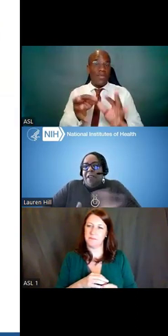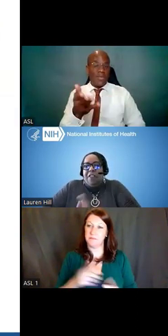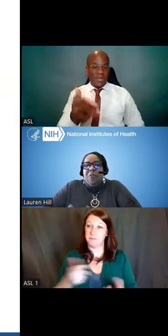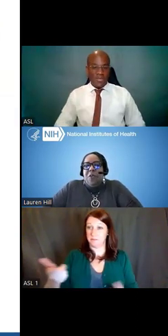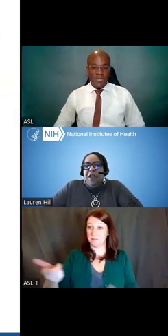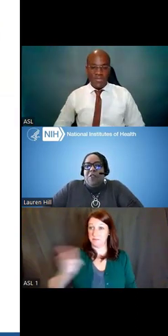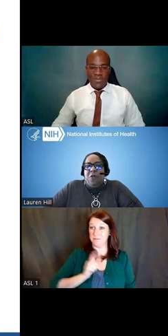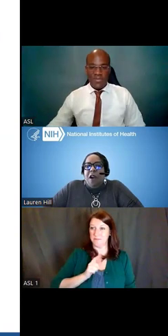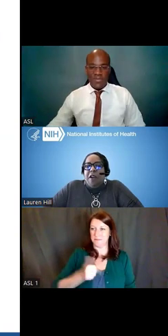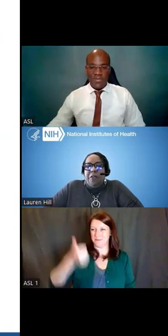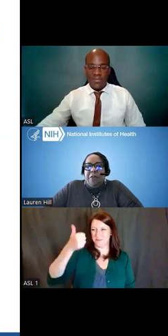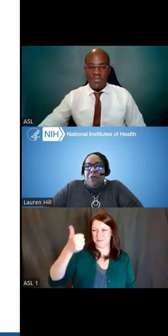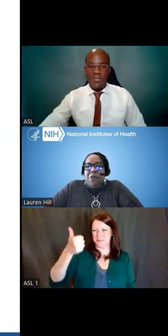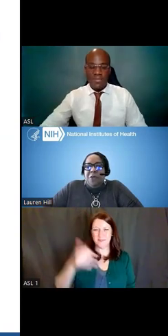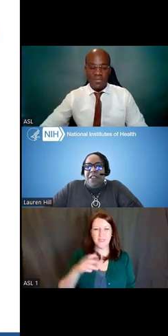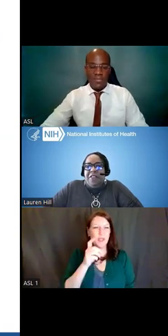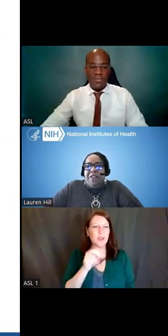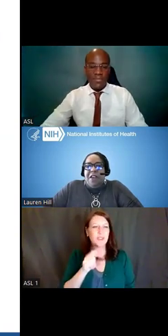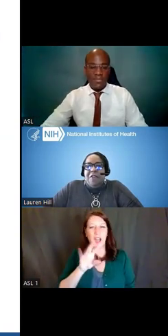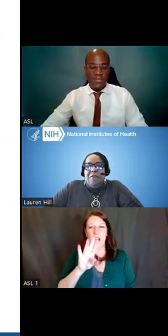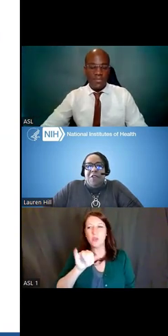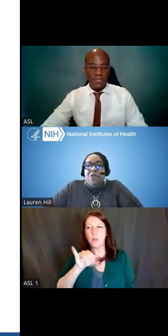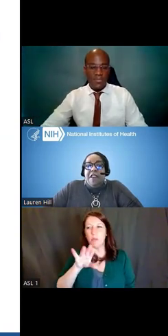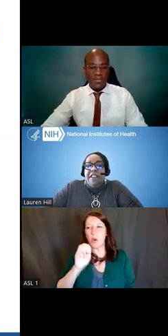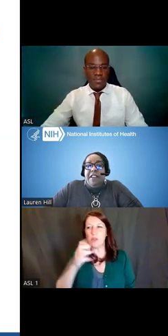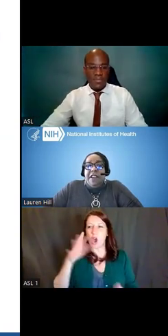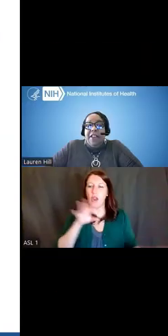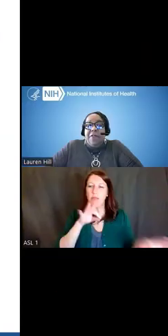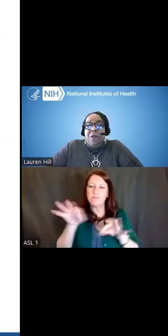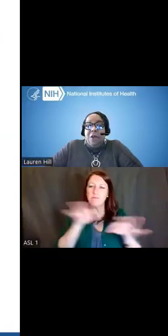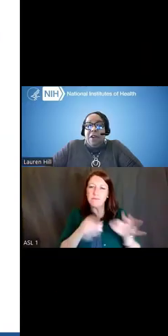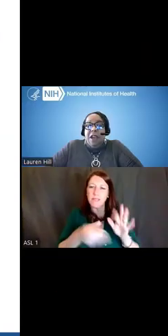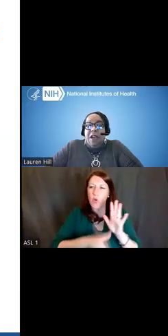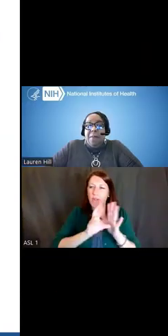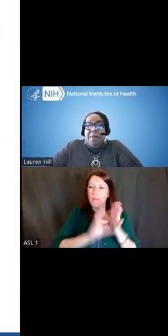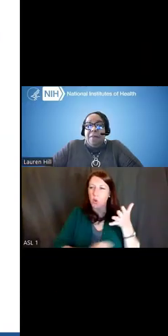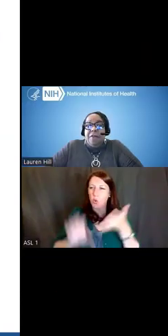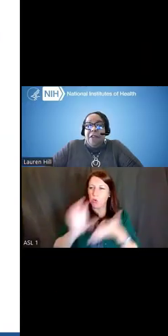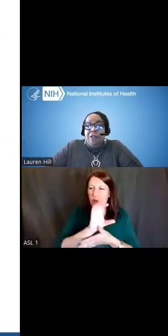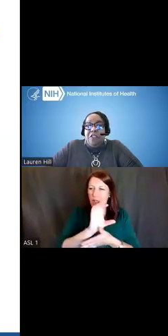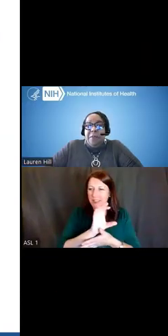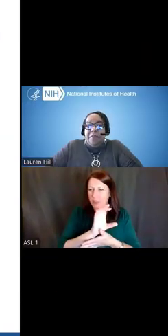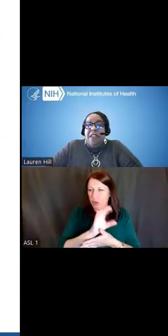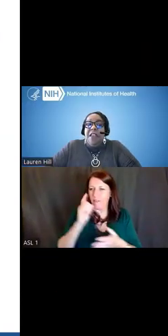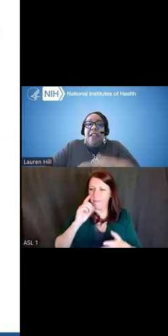Dr. Boyce walked through these review criteria for fellowships.